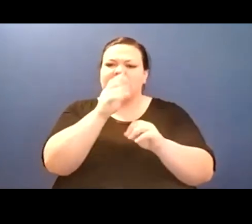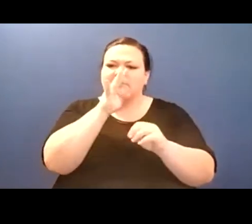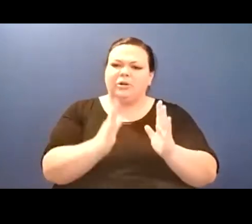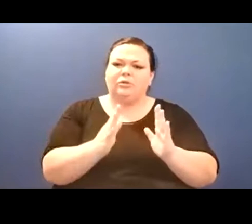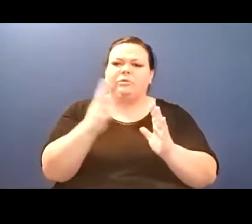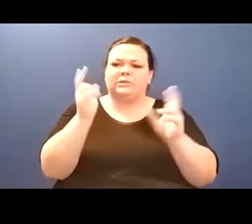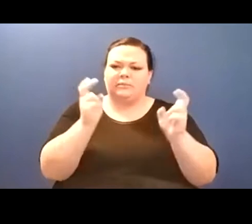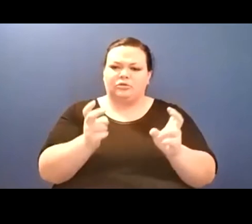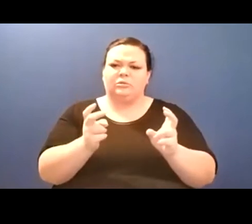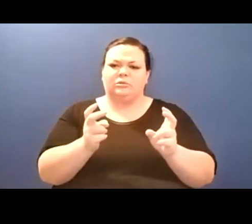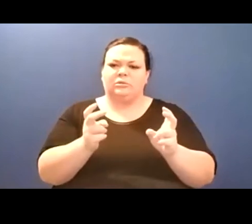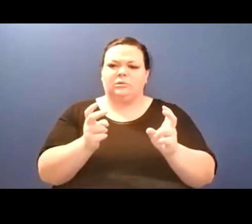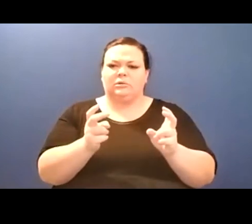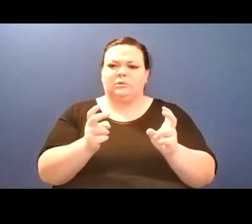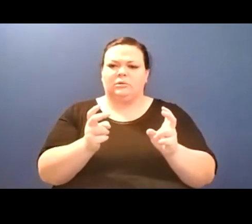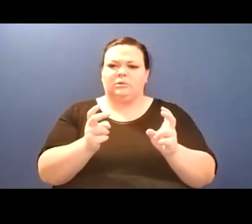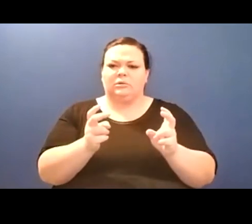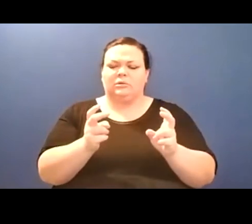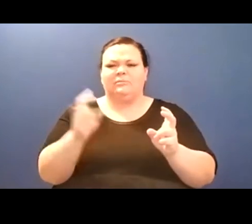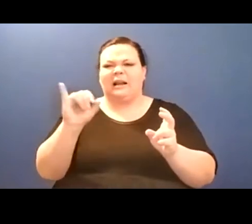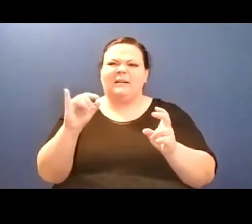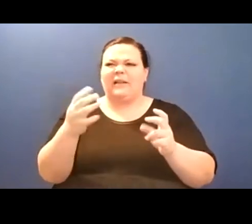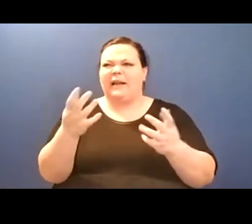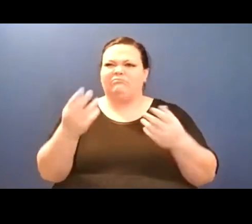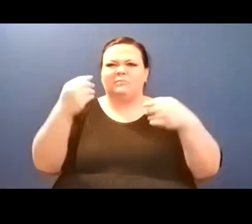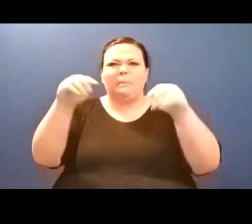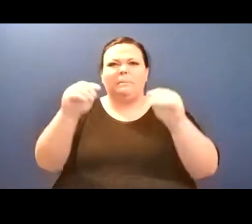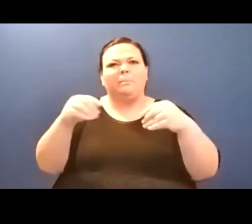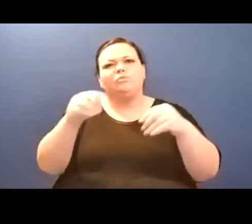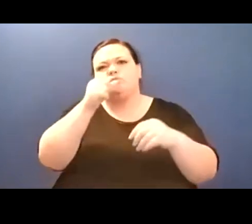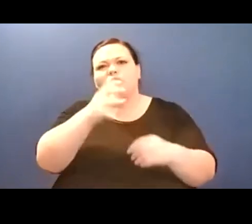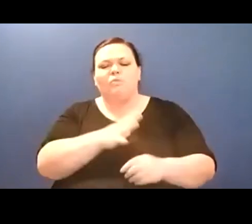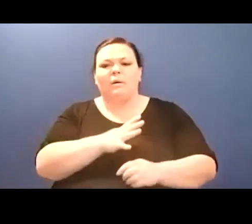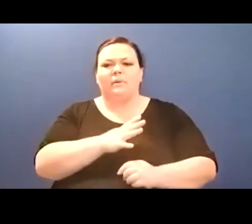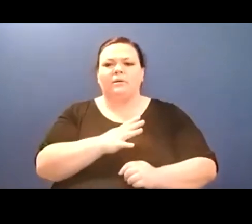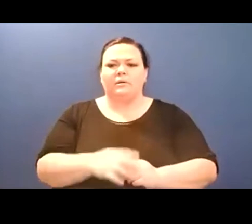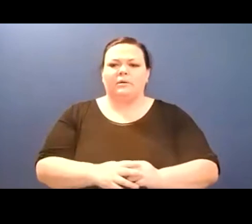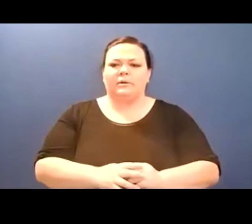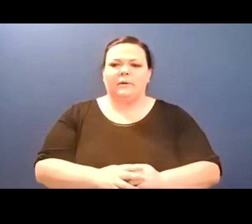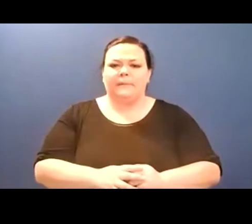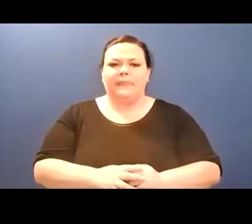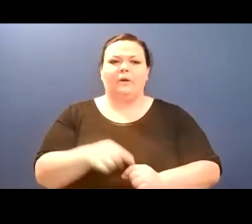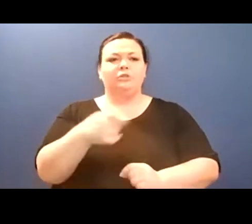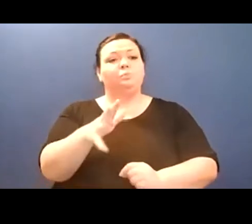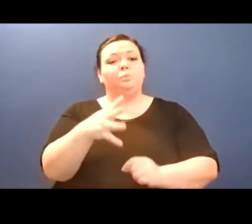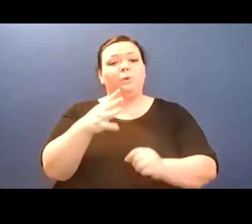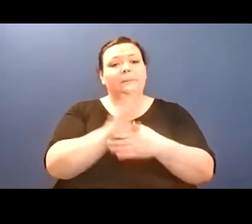Color flashing into the feet commits a stirring effect upon the loins.// This feels good.//